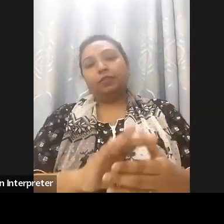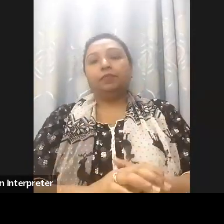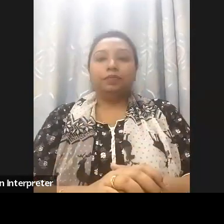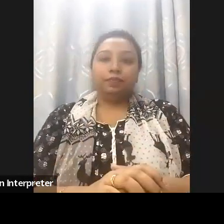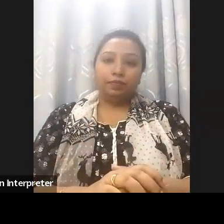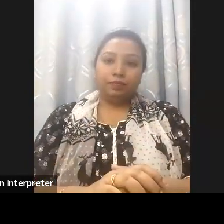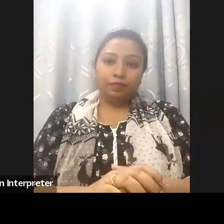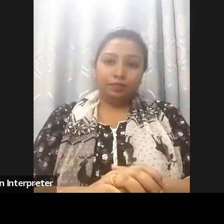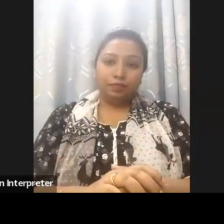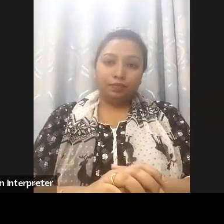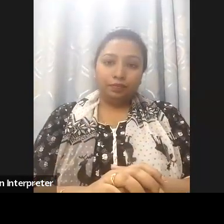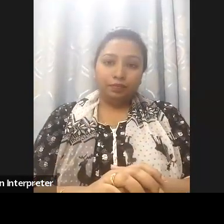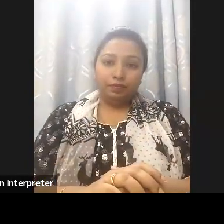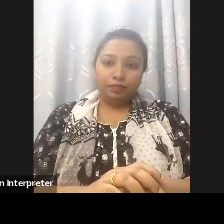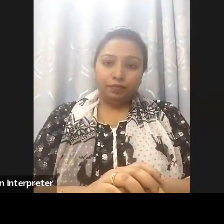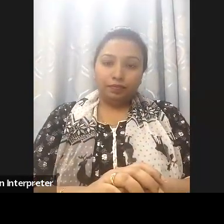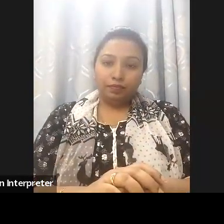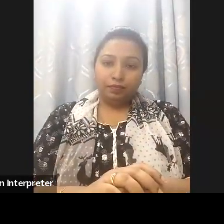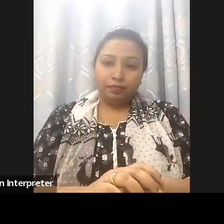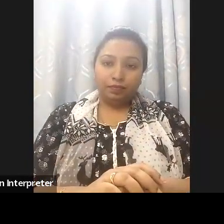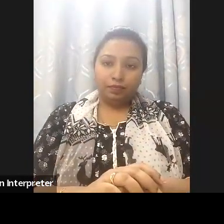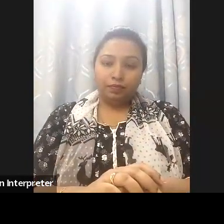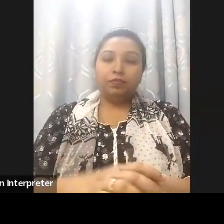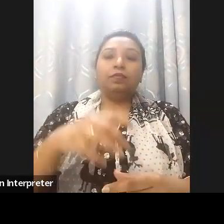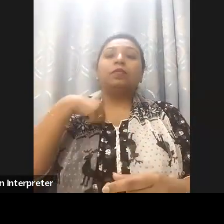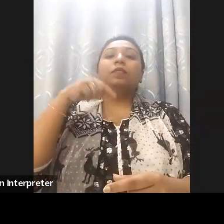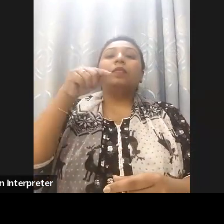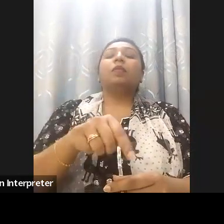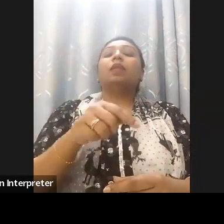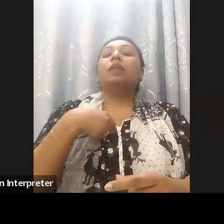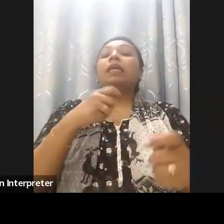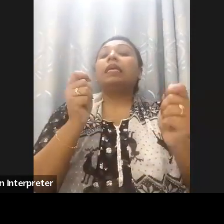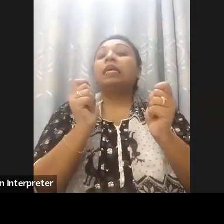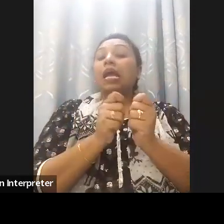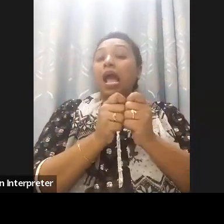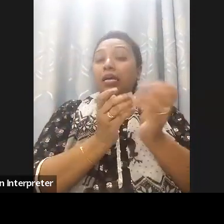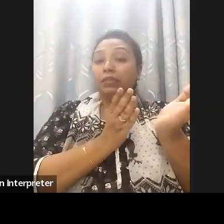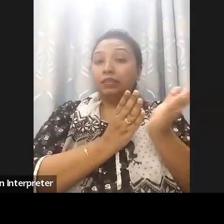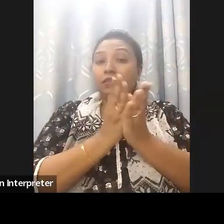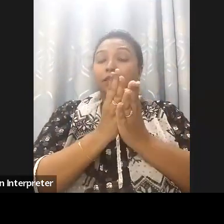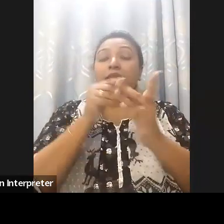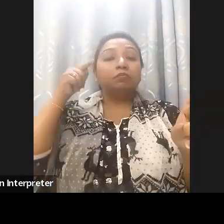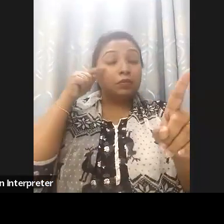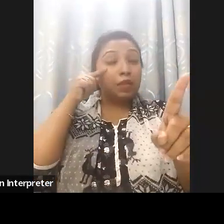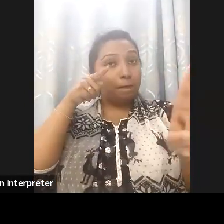comparing to DARE index 2018, particularly addressing commitment of governments